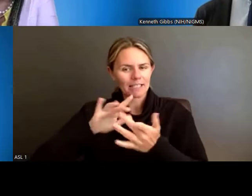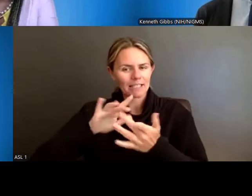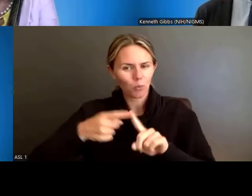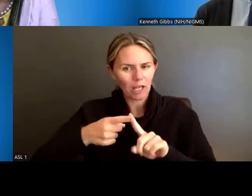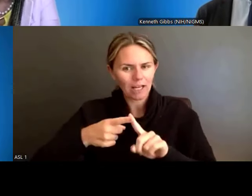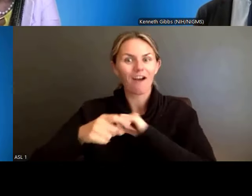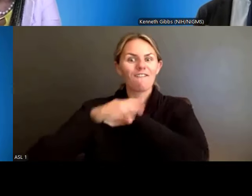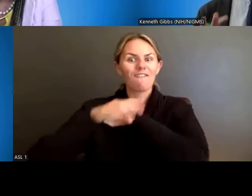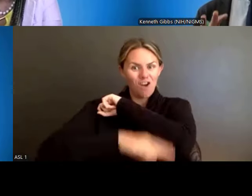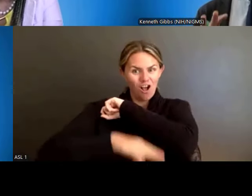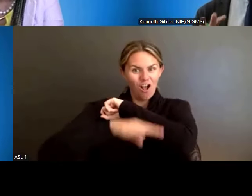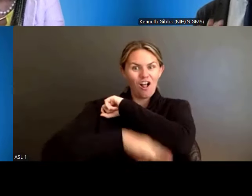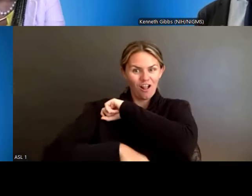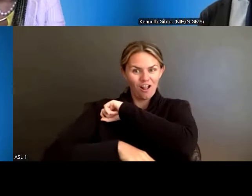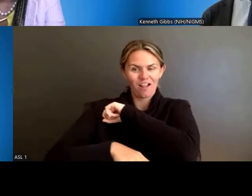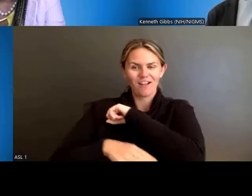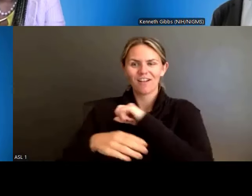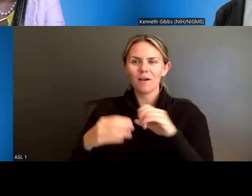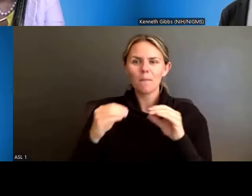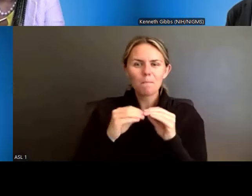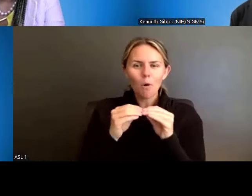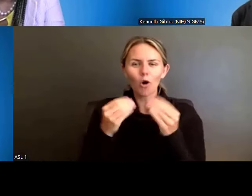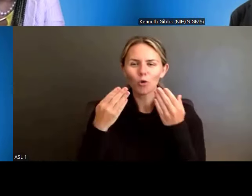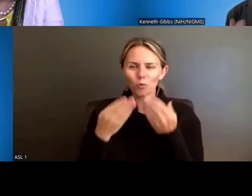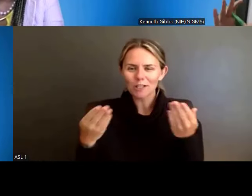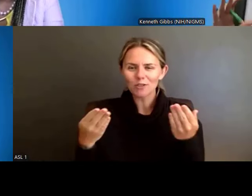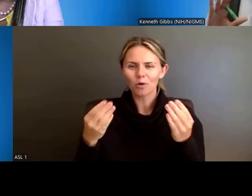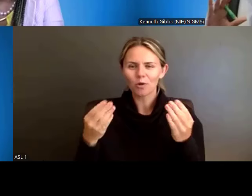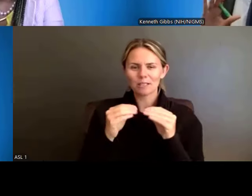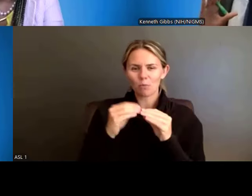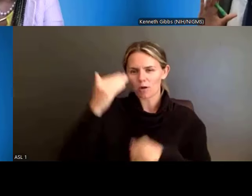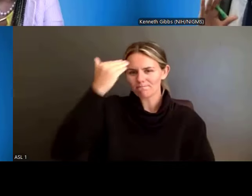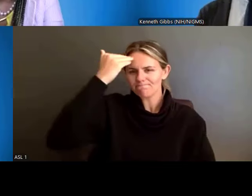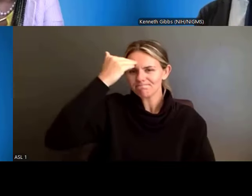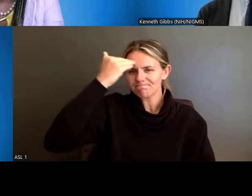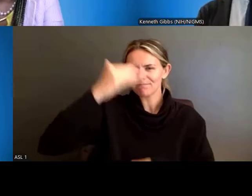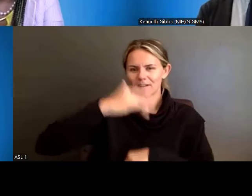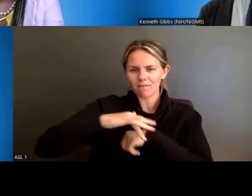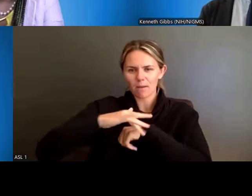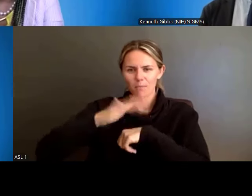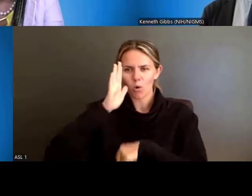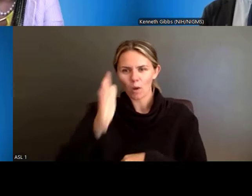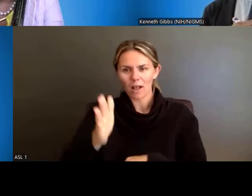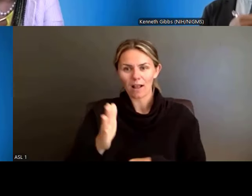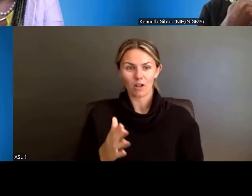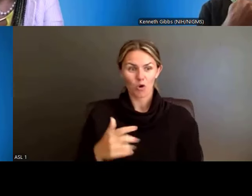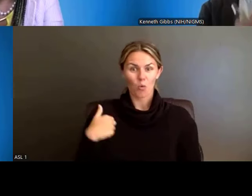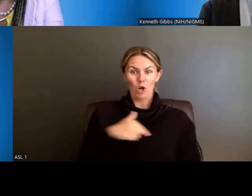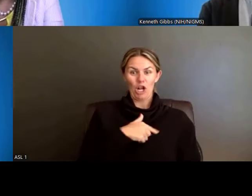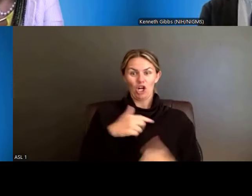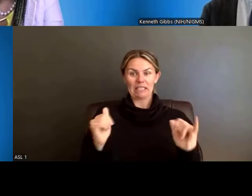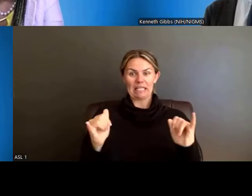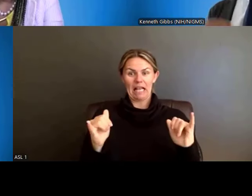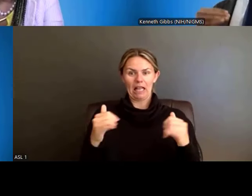because we're going to have more resources right now. But it is evolving even for us. But as Dr. Boone mentioned,